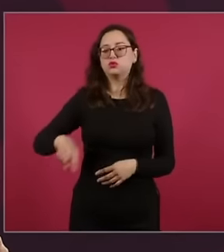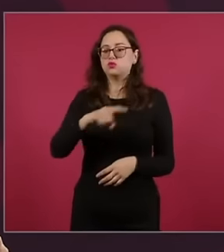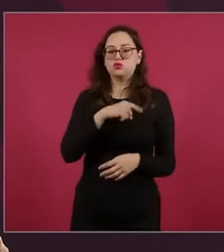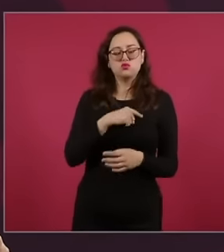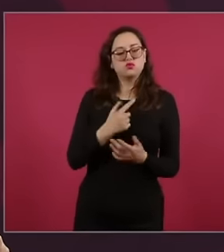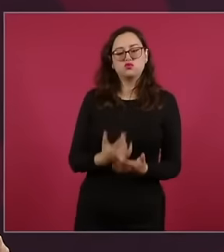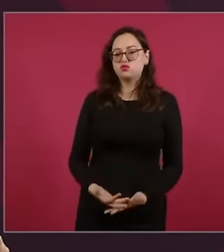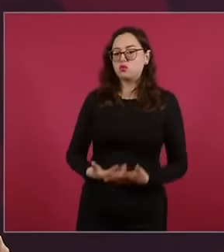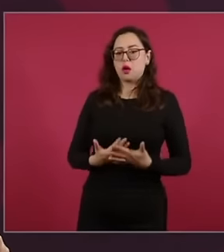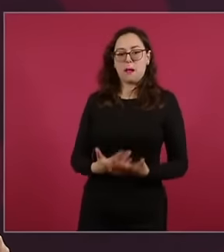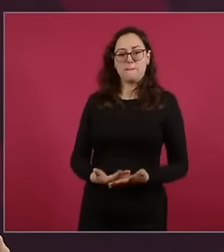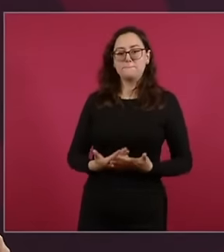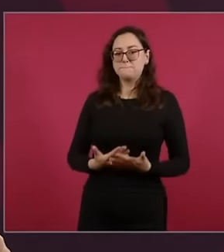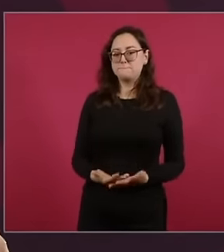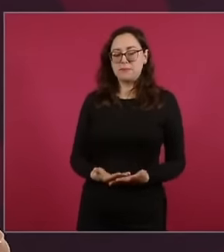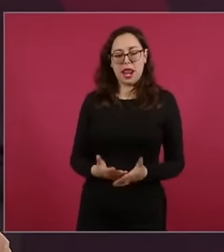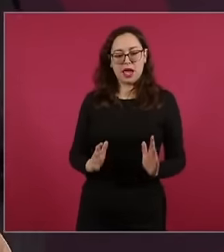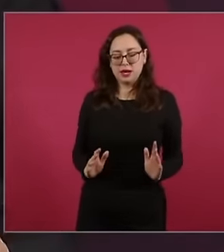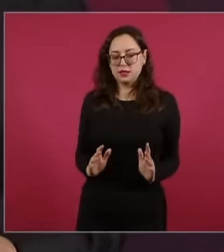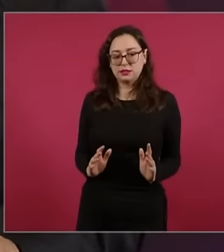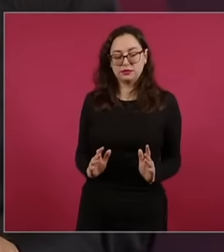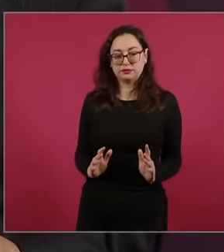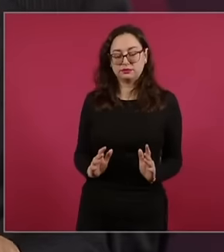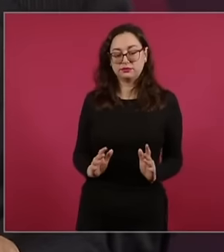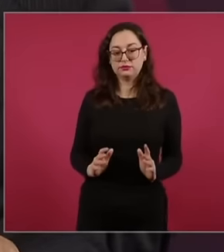asking